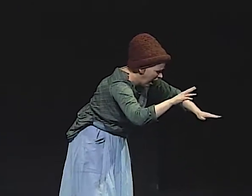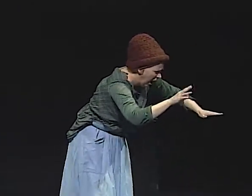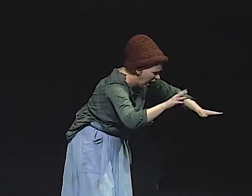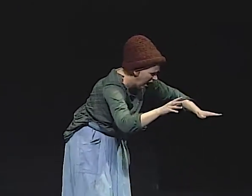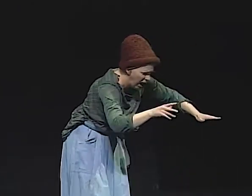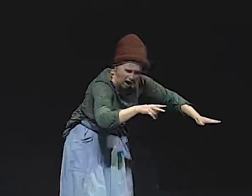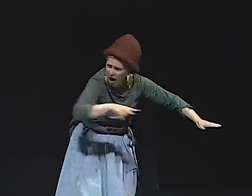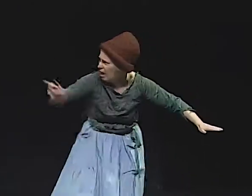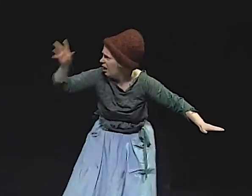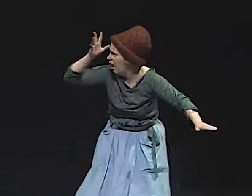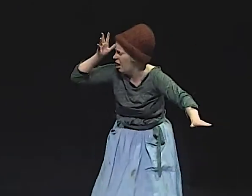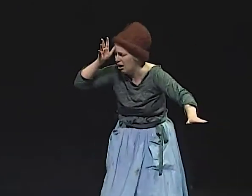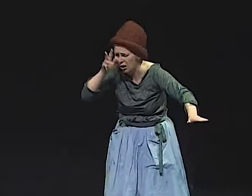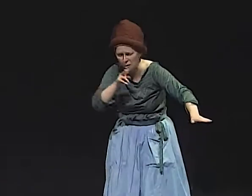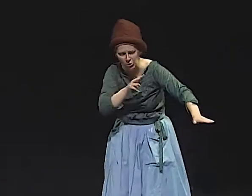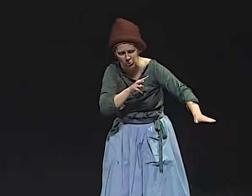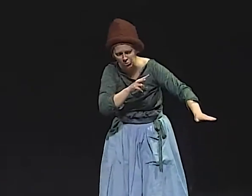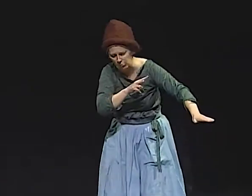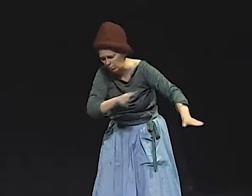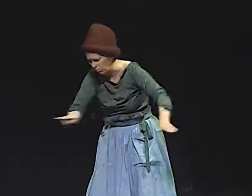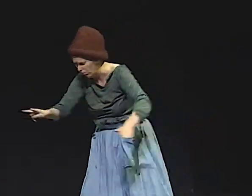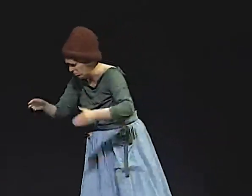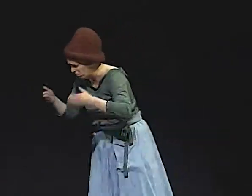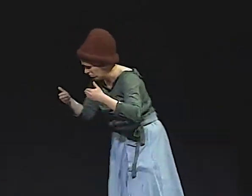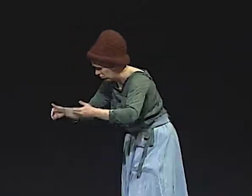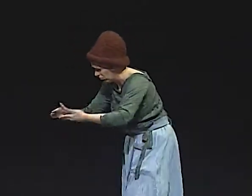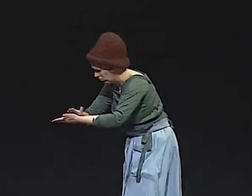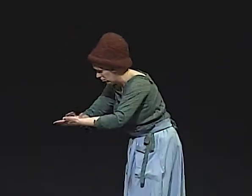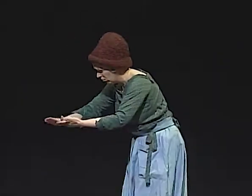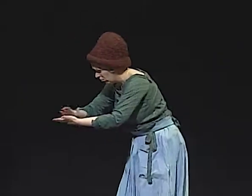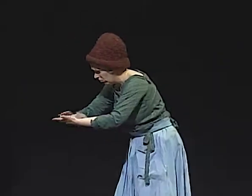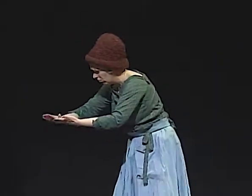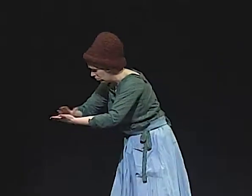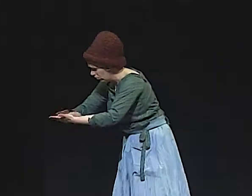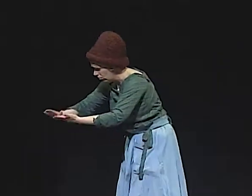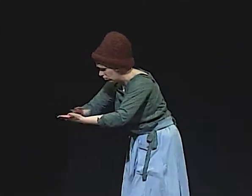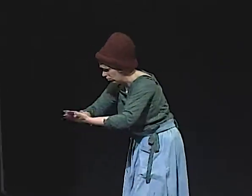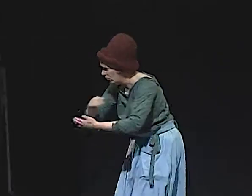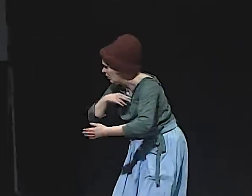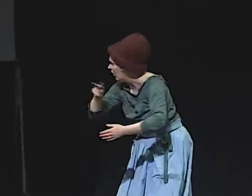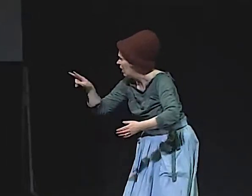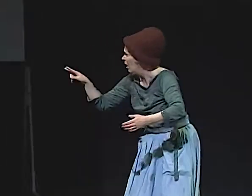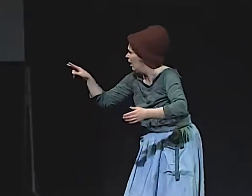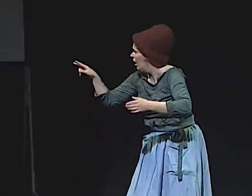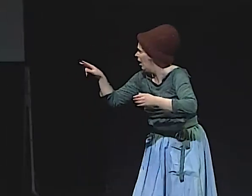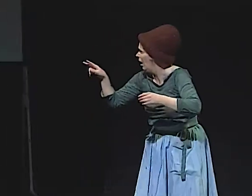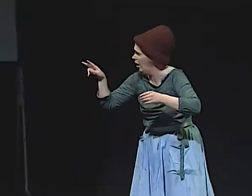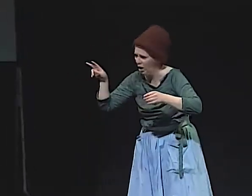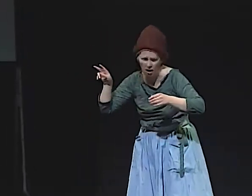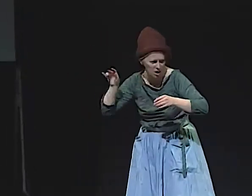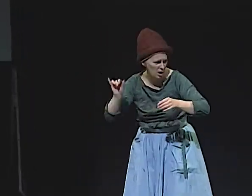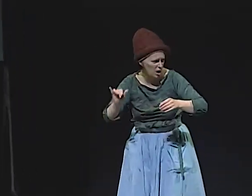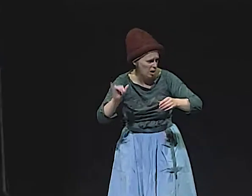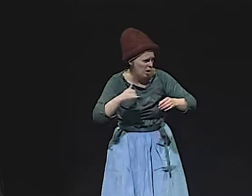ASHES EVERYWHERE. I LOOKED OVER TO MY FATHER, BUT HE WAS BUSY CLEANING IN ANOTHER AREA OF THE ROOM.